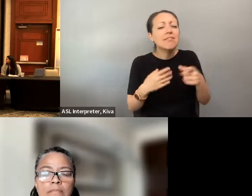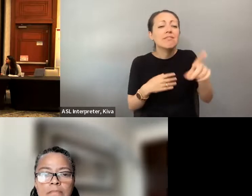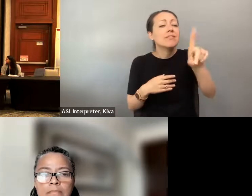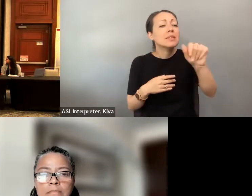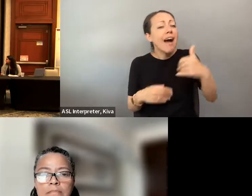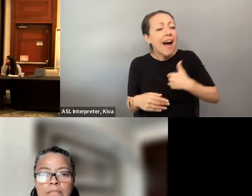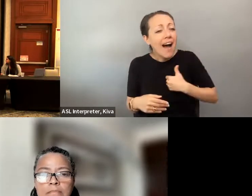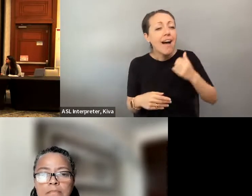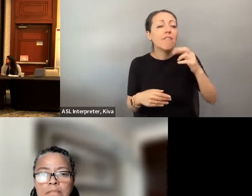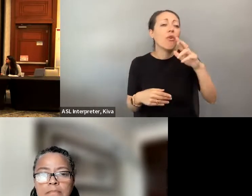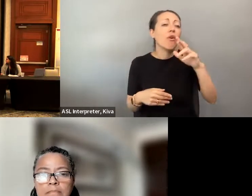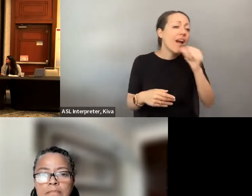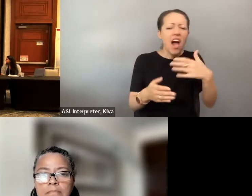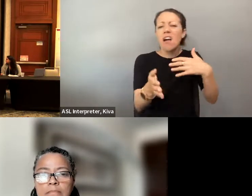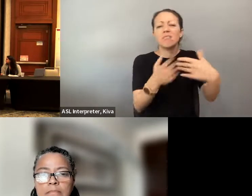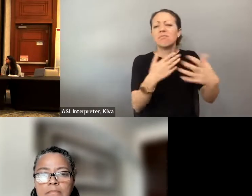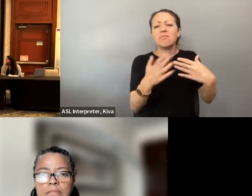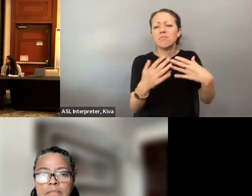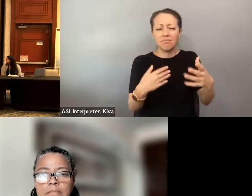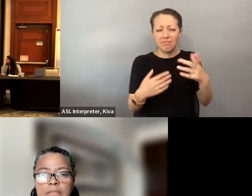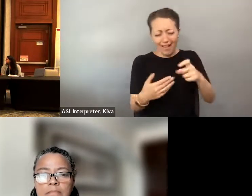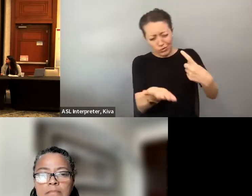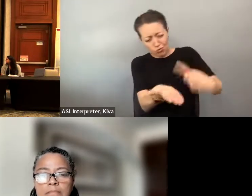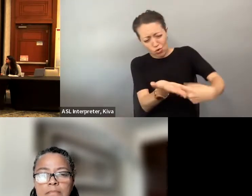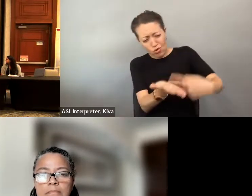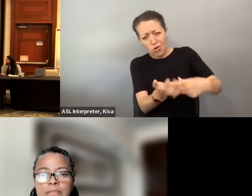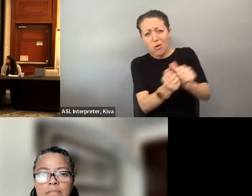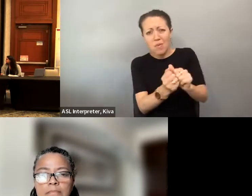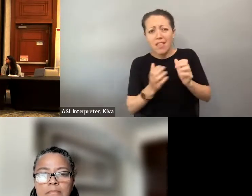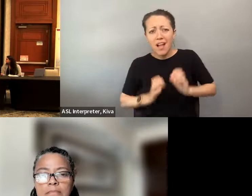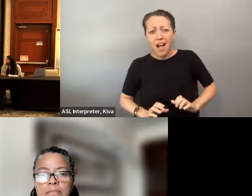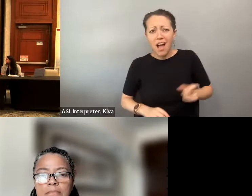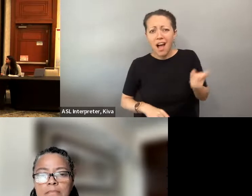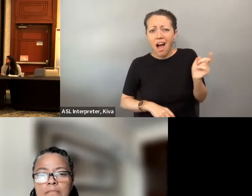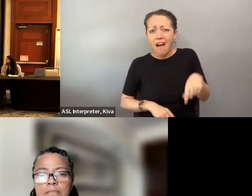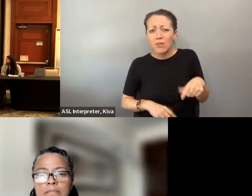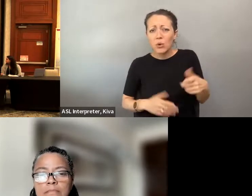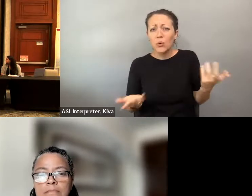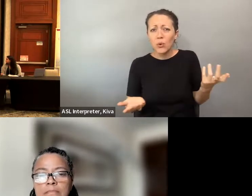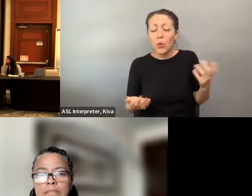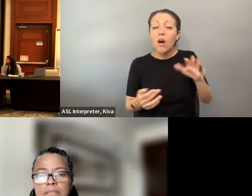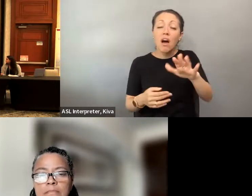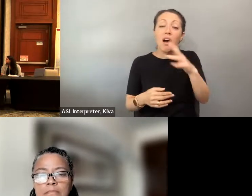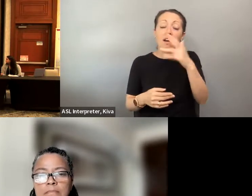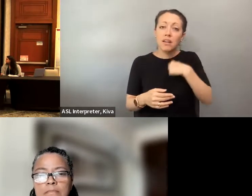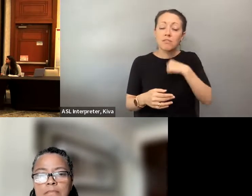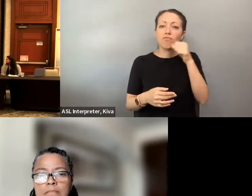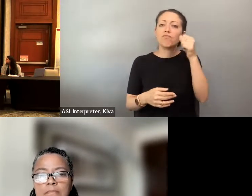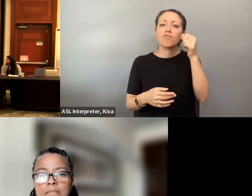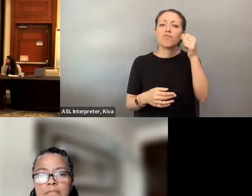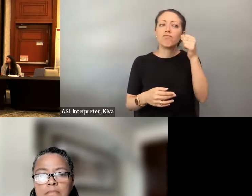to their client, no mat who they are or what their I prior practice with those 2 individuals, my office did provide those additional accommodations, and because you, you, a lawyer, always talks to their client, no matter who they are, or what their abilities or disabilities? abilities or disabilities are , I didn't really notice, Are. I I didn't really notice. No, that they were missing anything, you know.